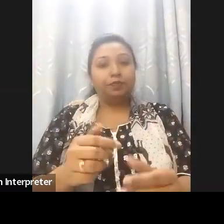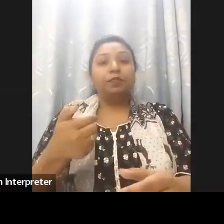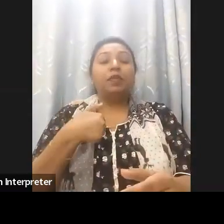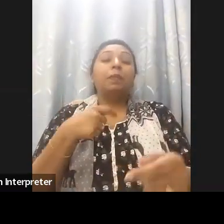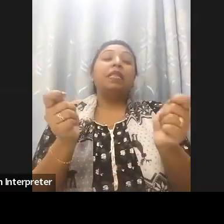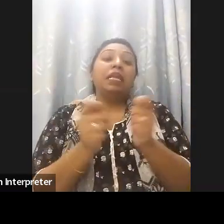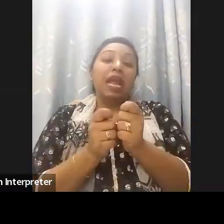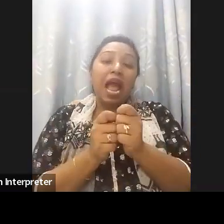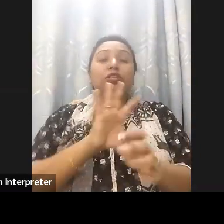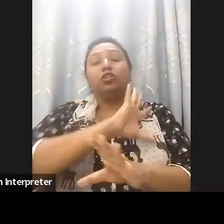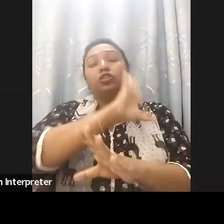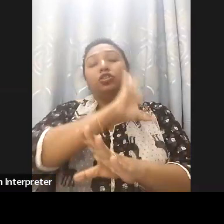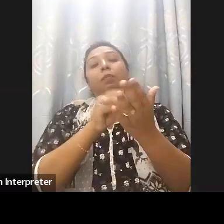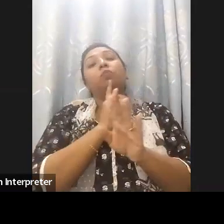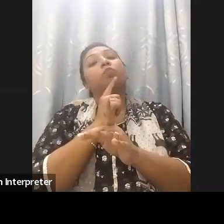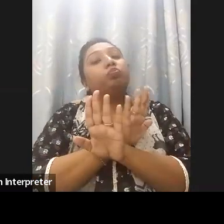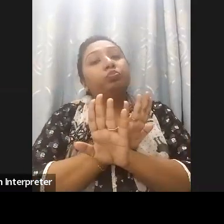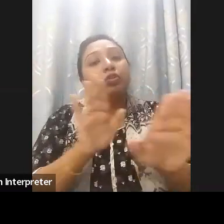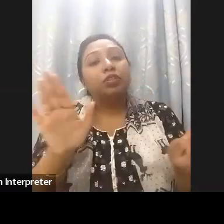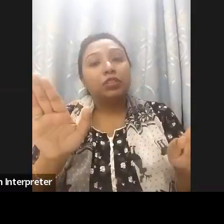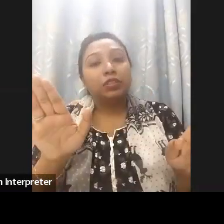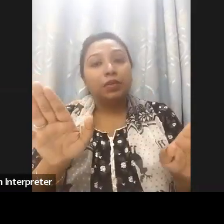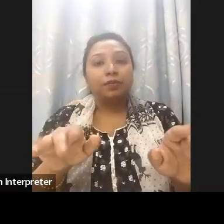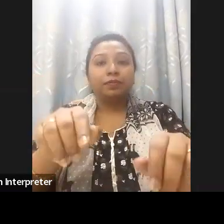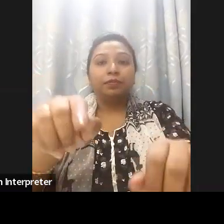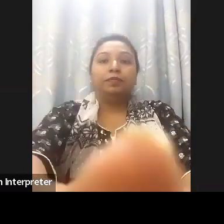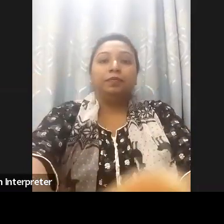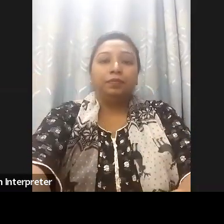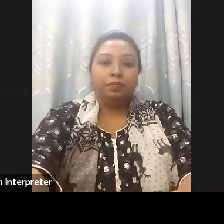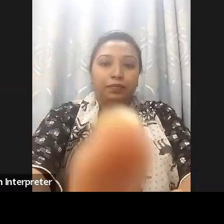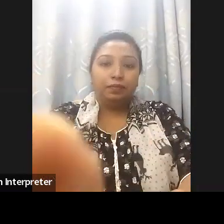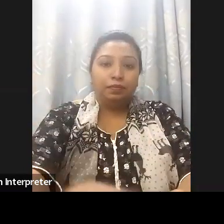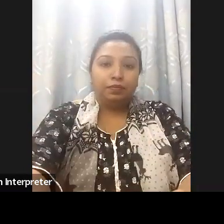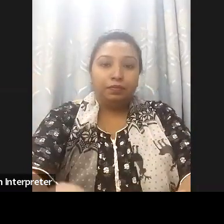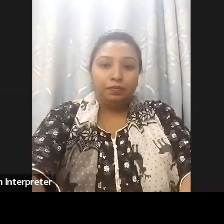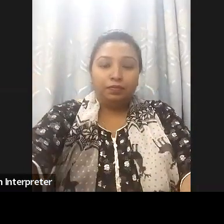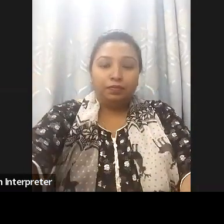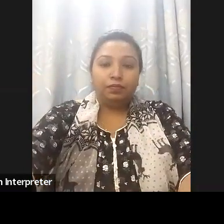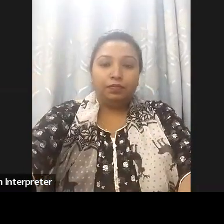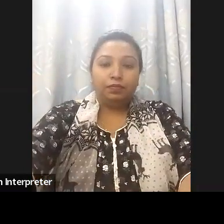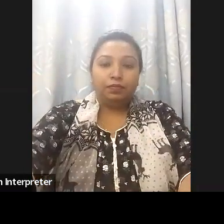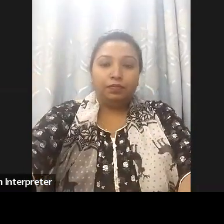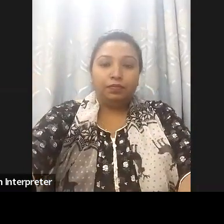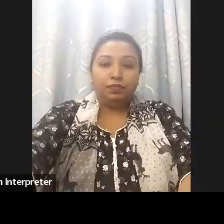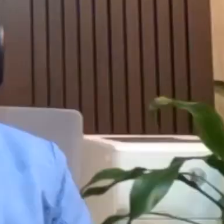a world in which all the person can enjoy equal opportunity, participate in decision making and